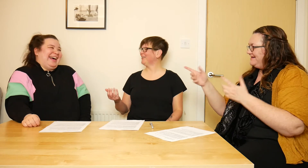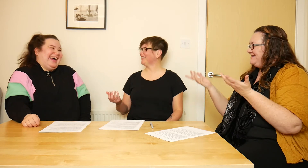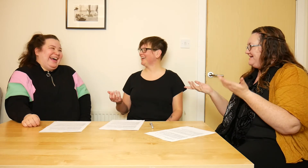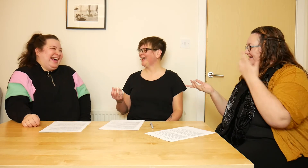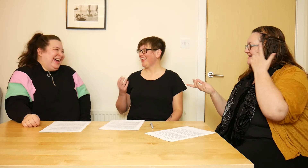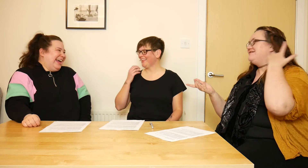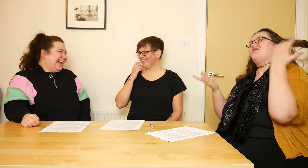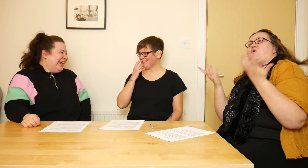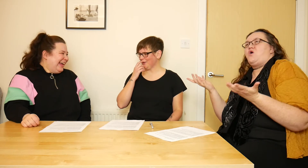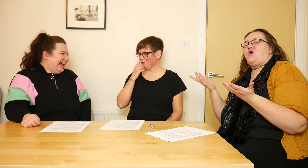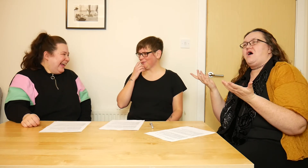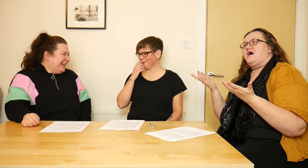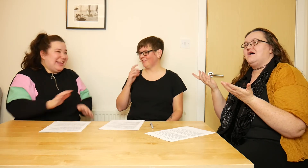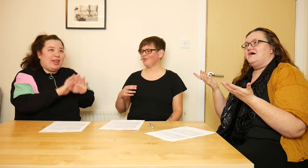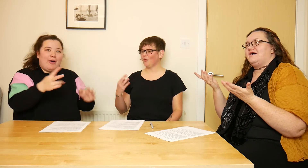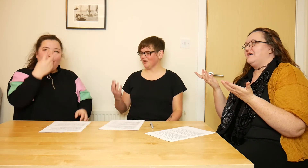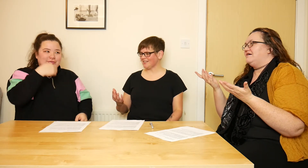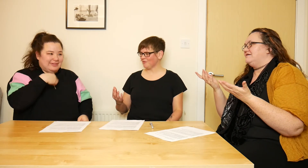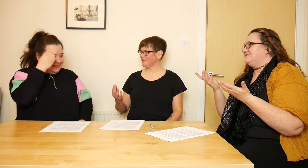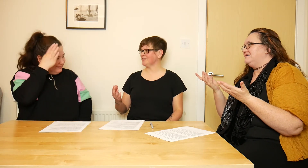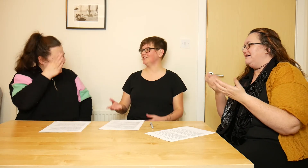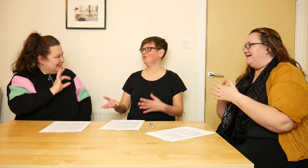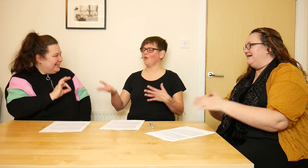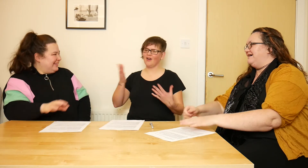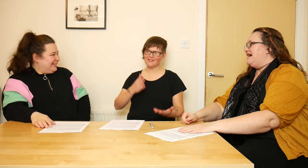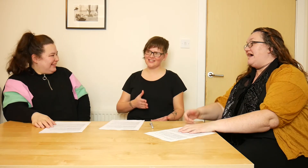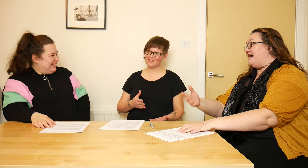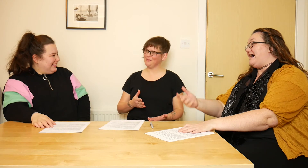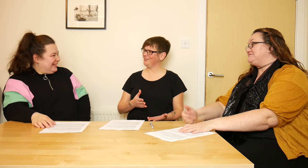Or that if you know one deaf person, you know all of the deaf community!